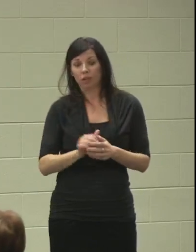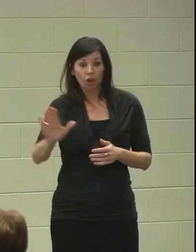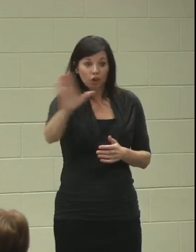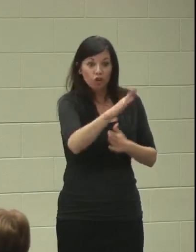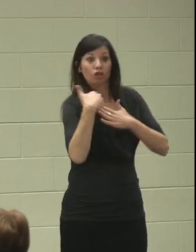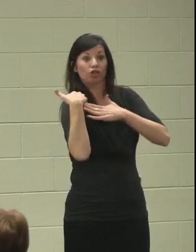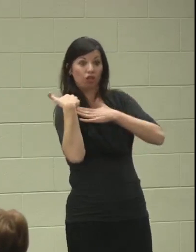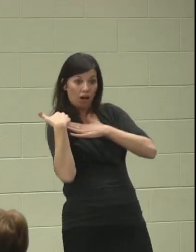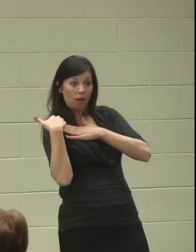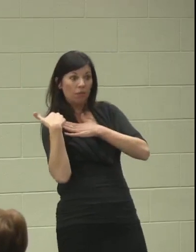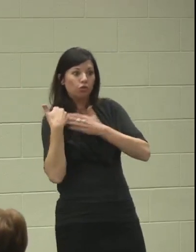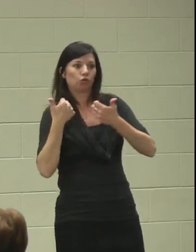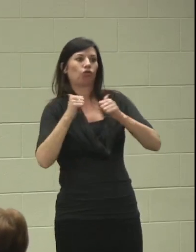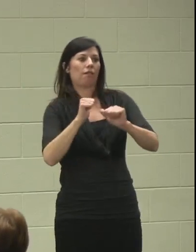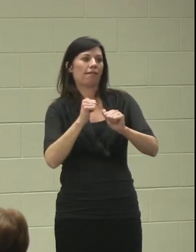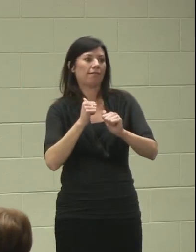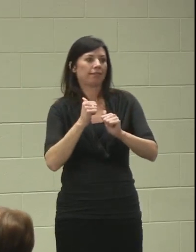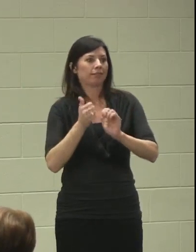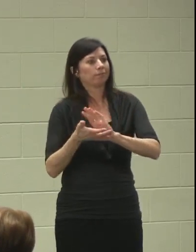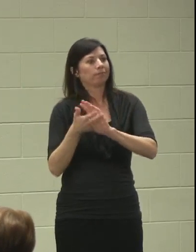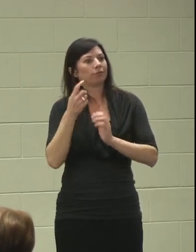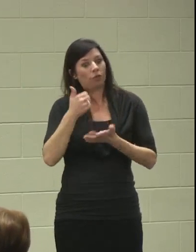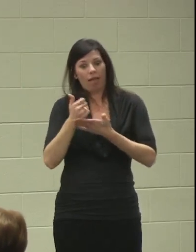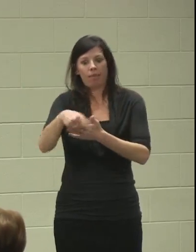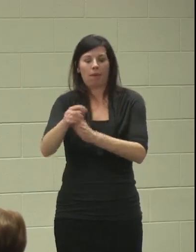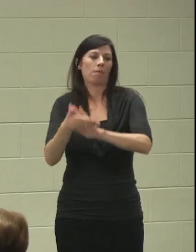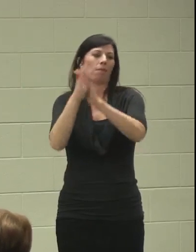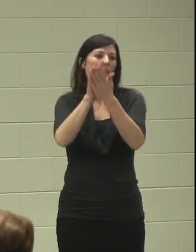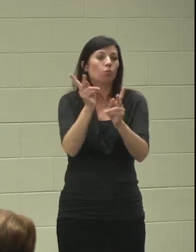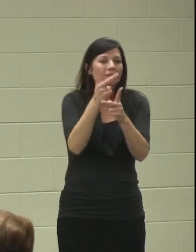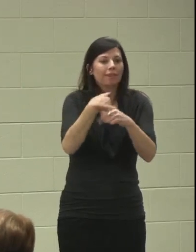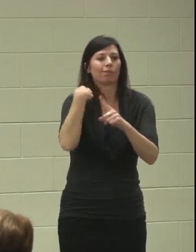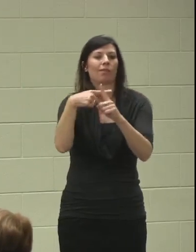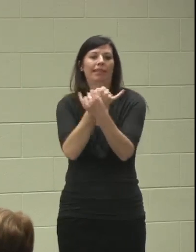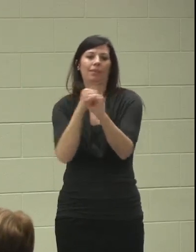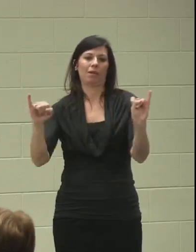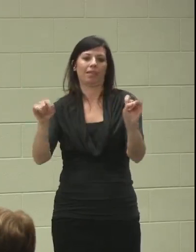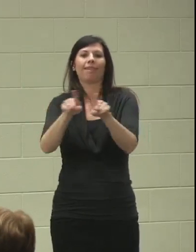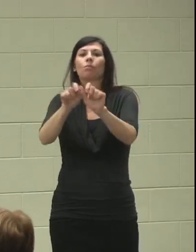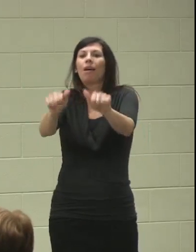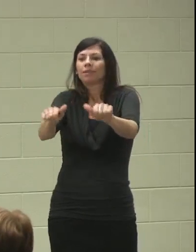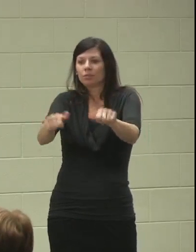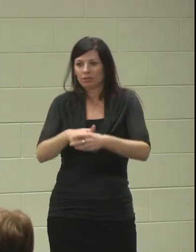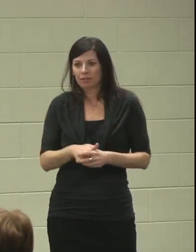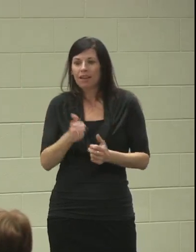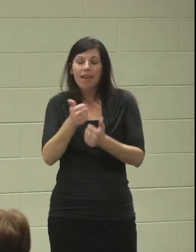is to try and get them as productive and as independent as possible and everyone can contribute.